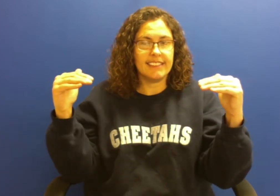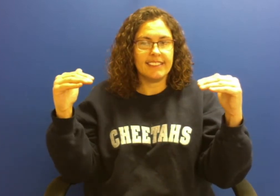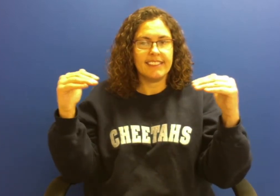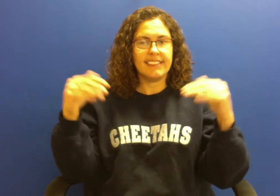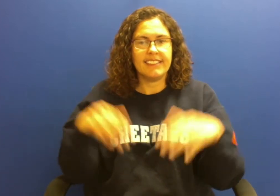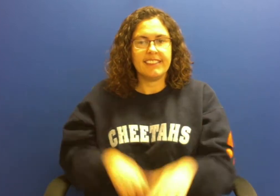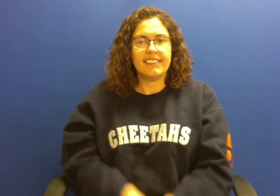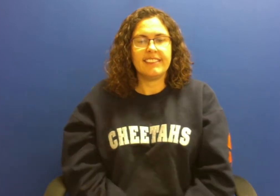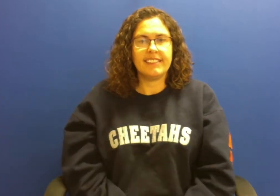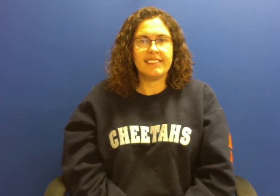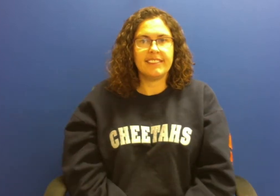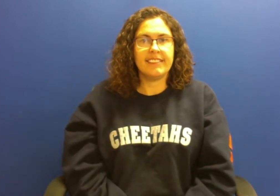lasgna